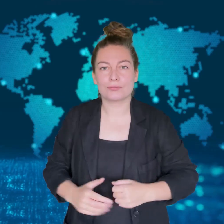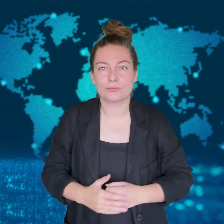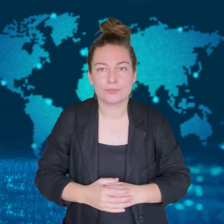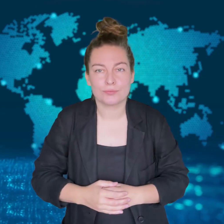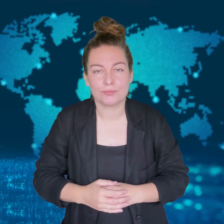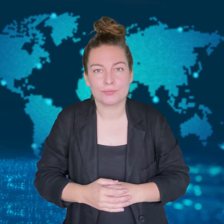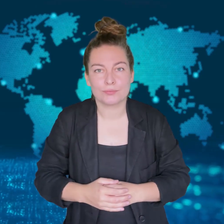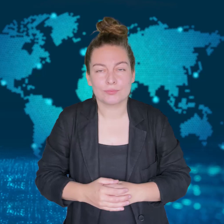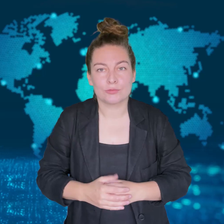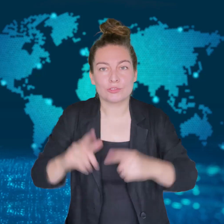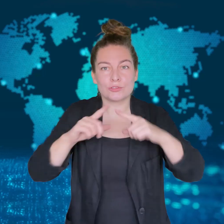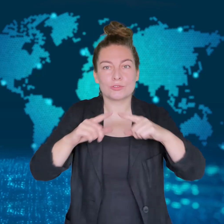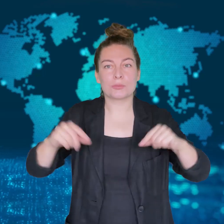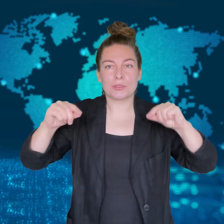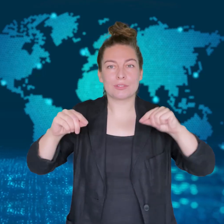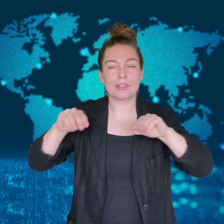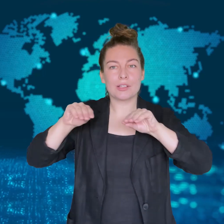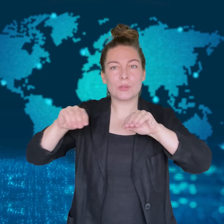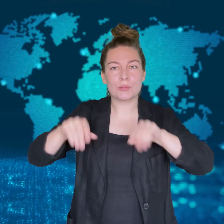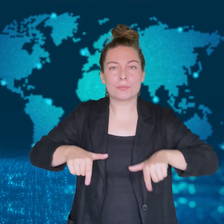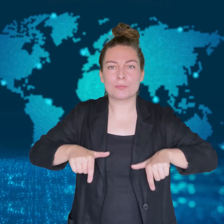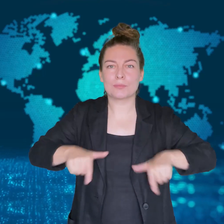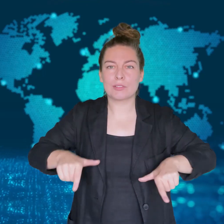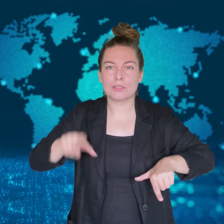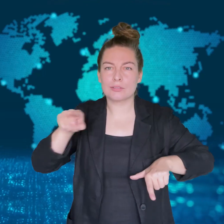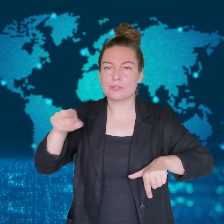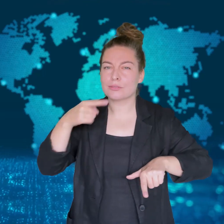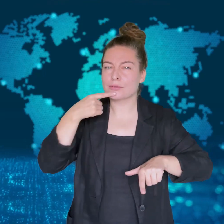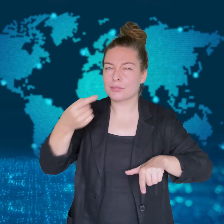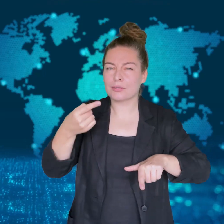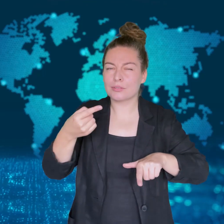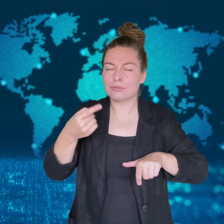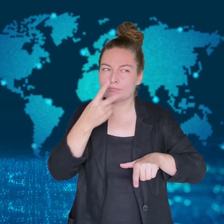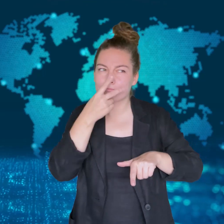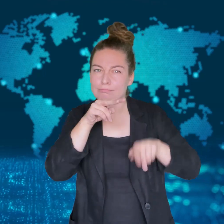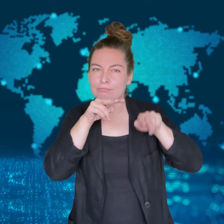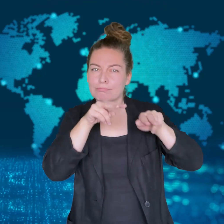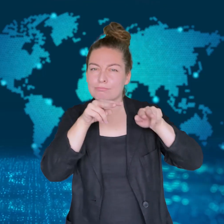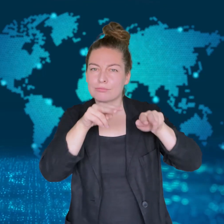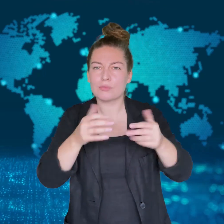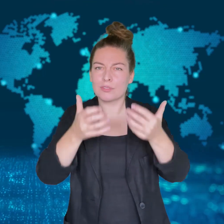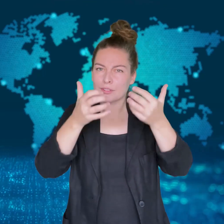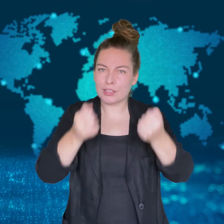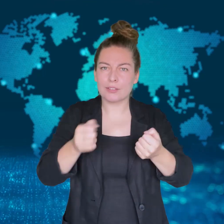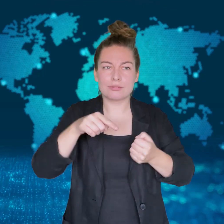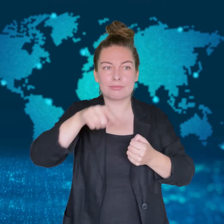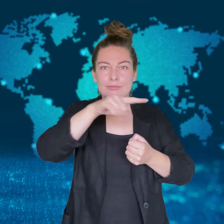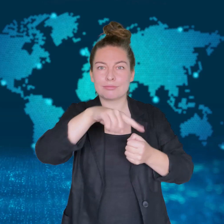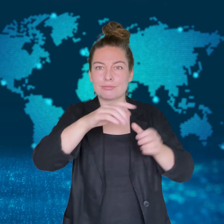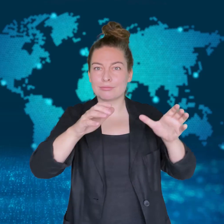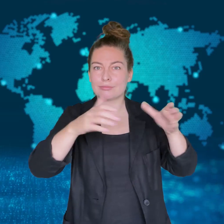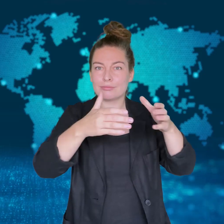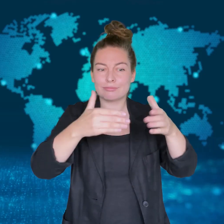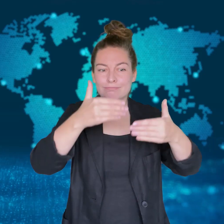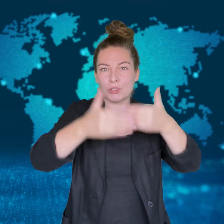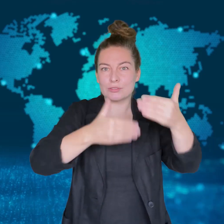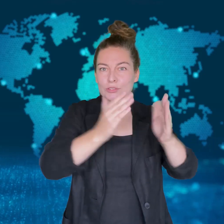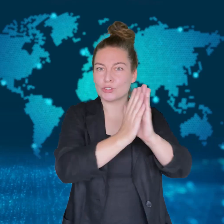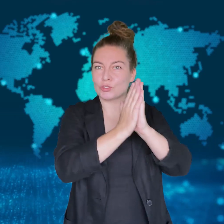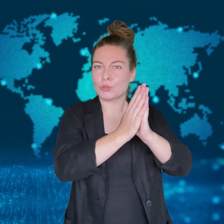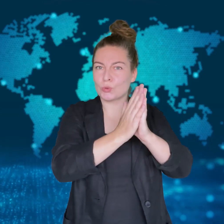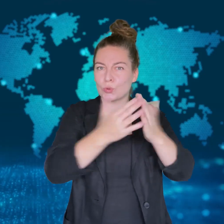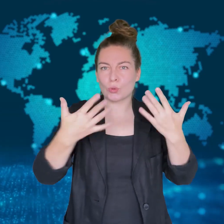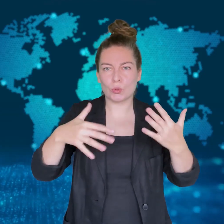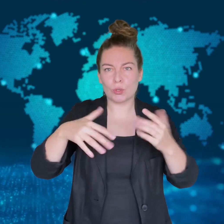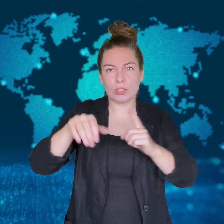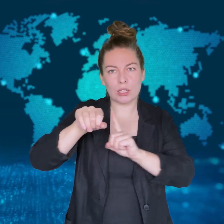Japan's minister of education says the church is damaging its members' lives.